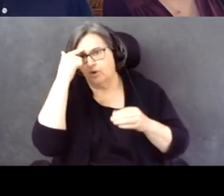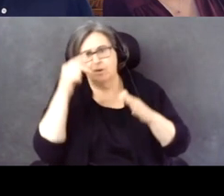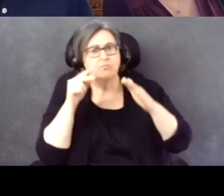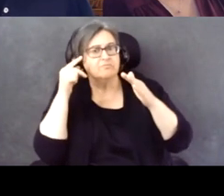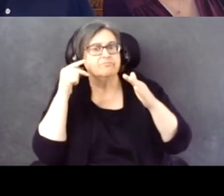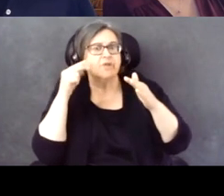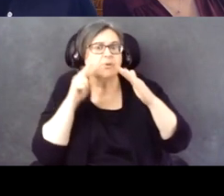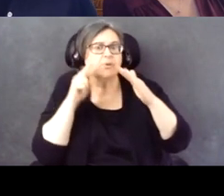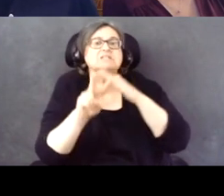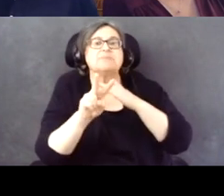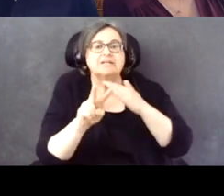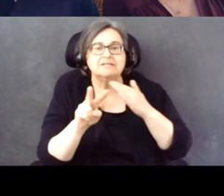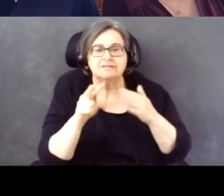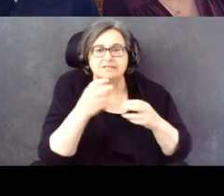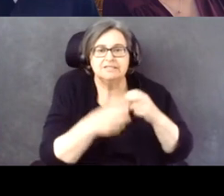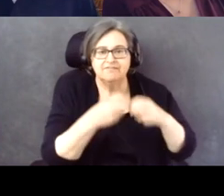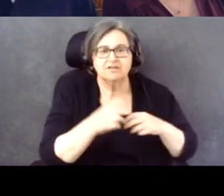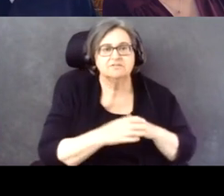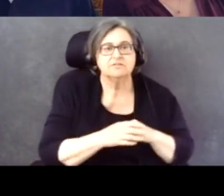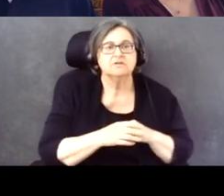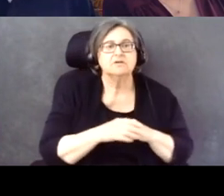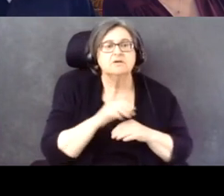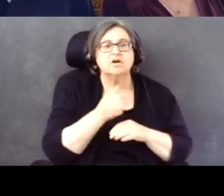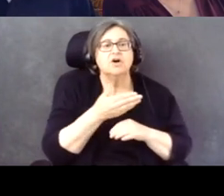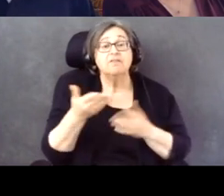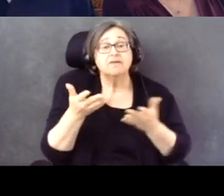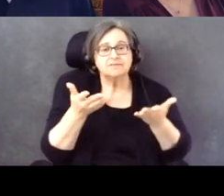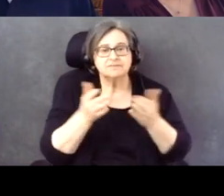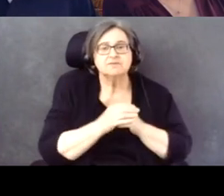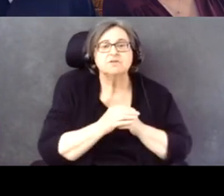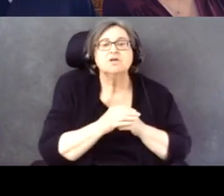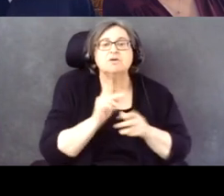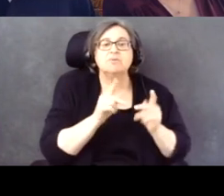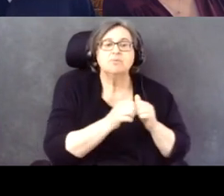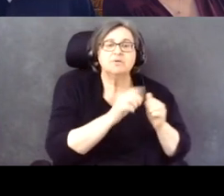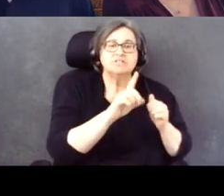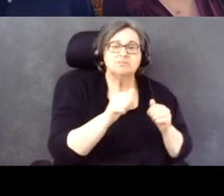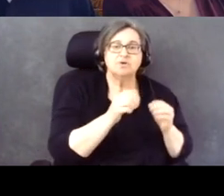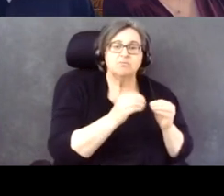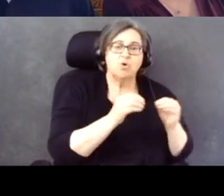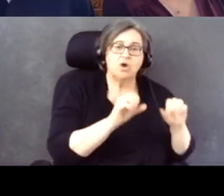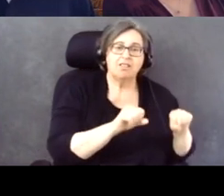More takeaways, people with disabilities are more likely than those without disabilities